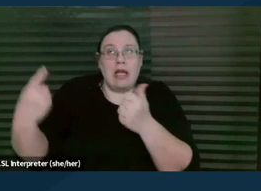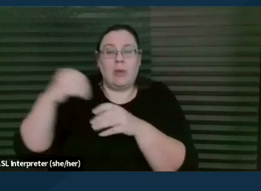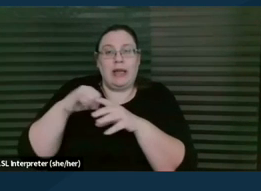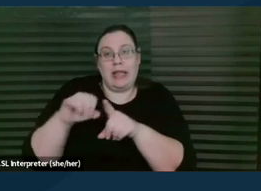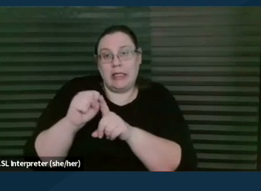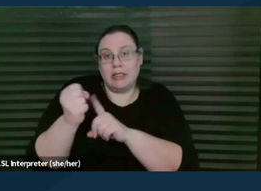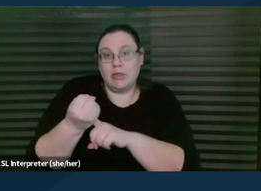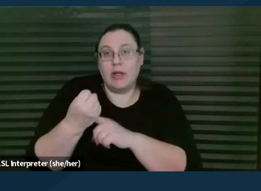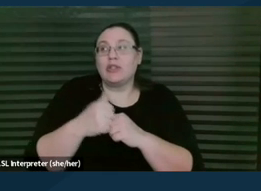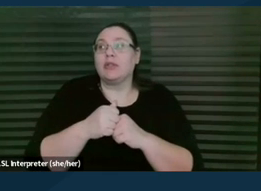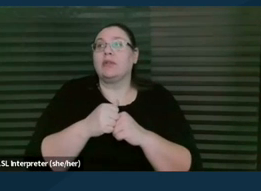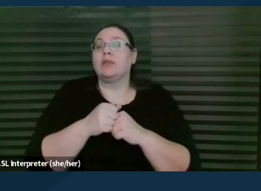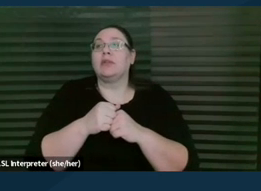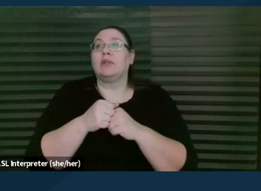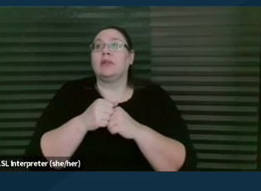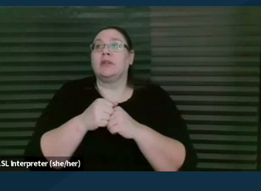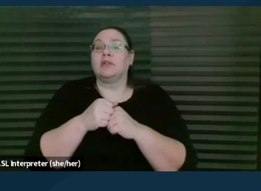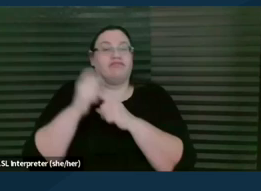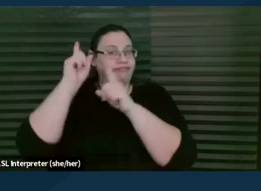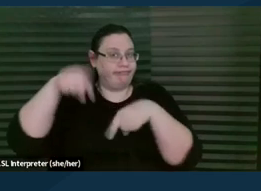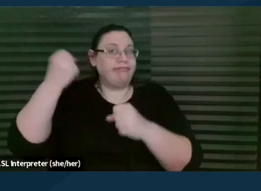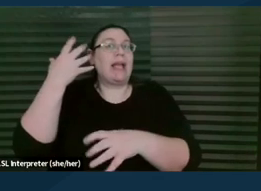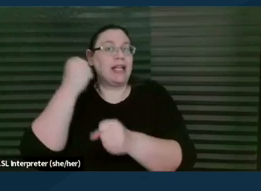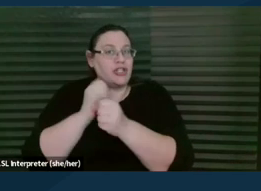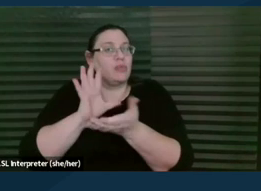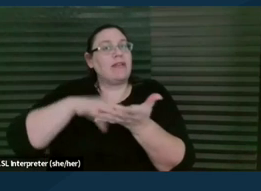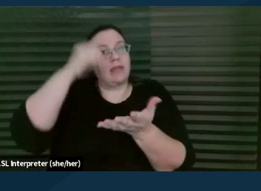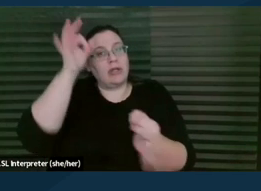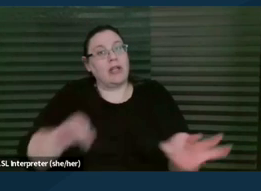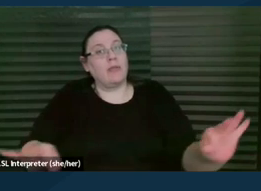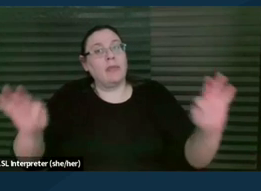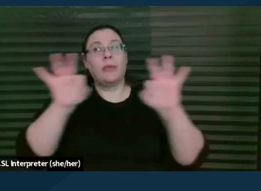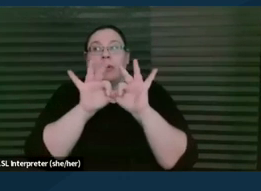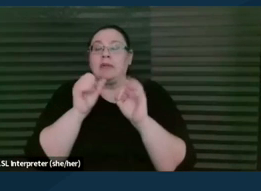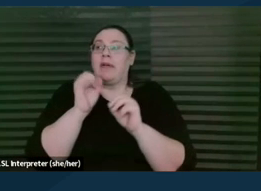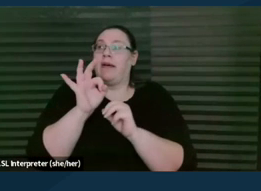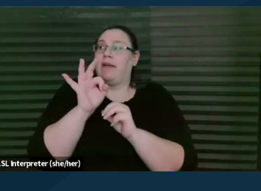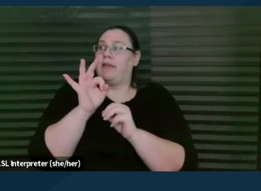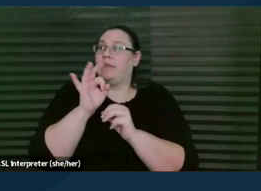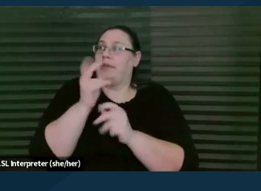we have learned over many years the importance of really maintaining good local referrals,